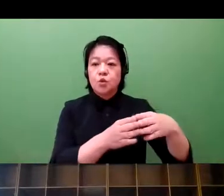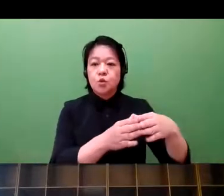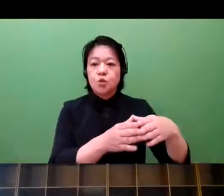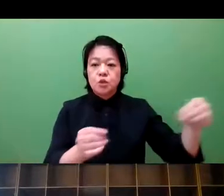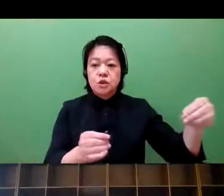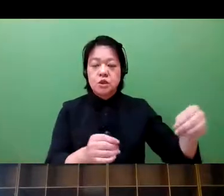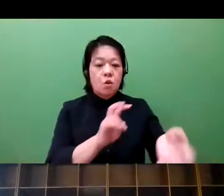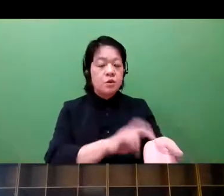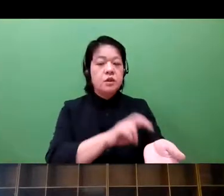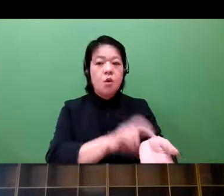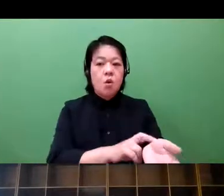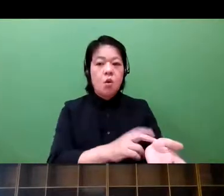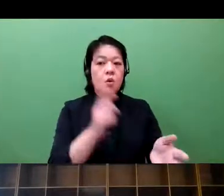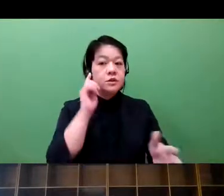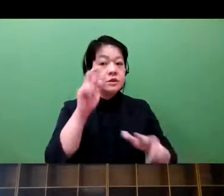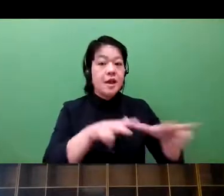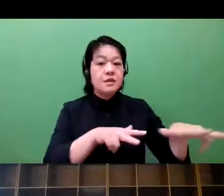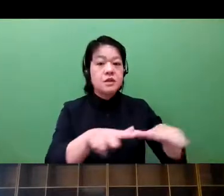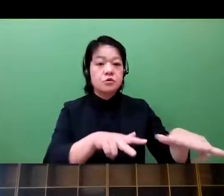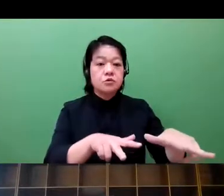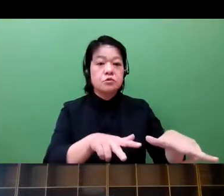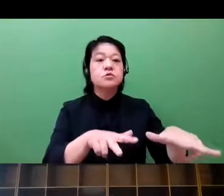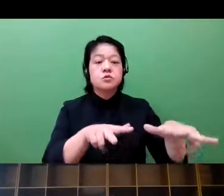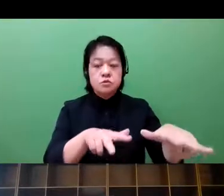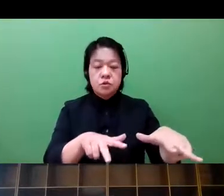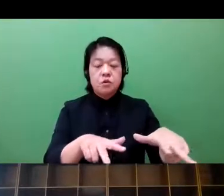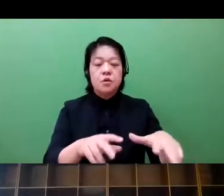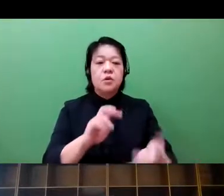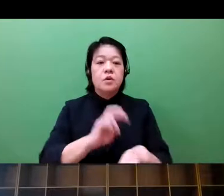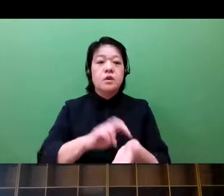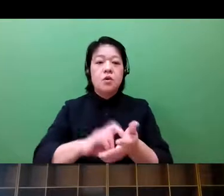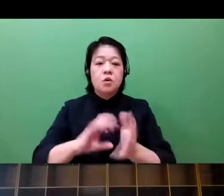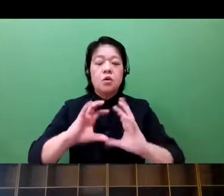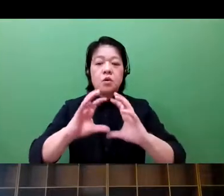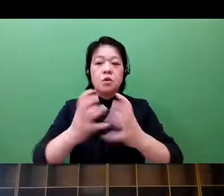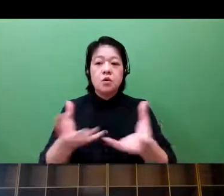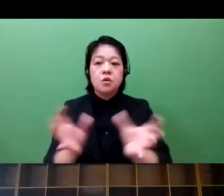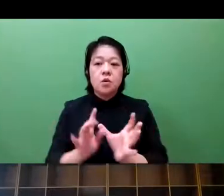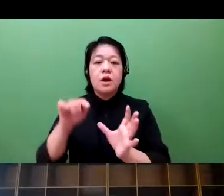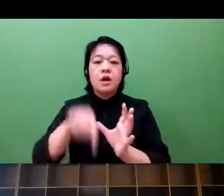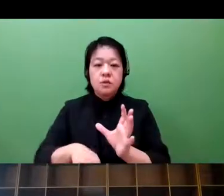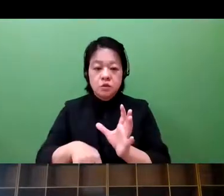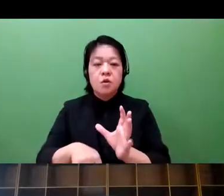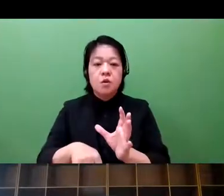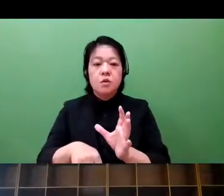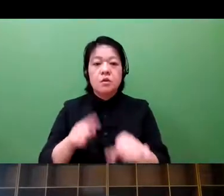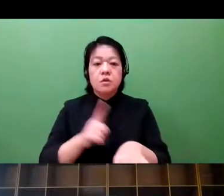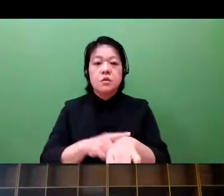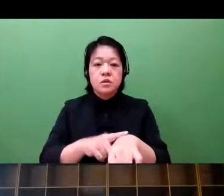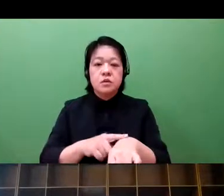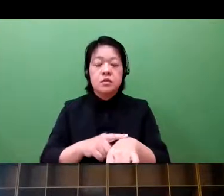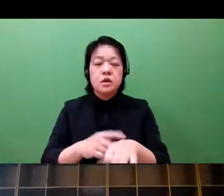is the medical policy of the government. And health tech industry's